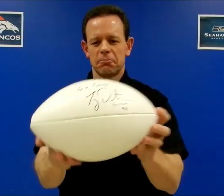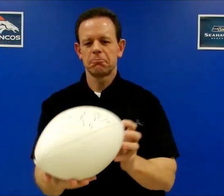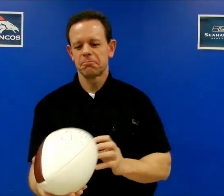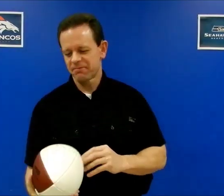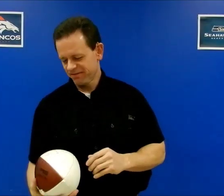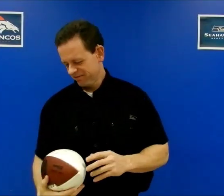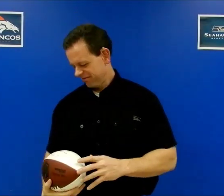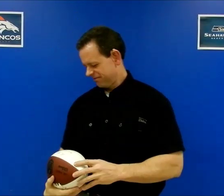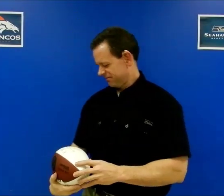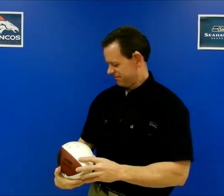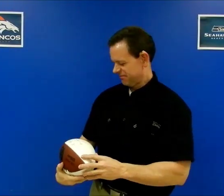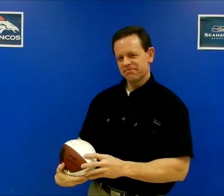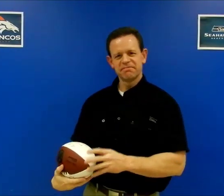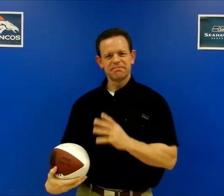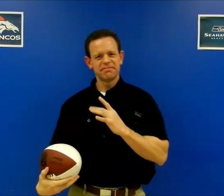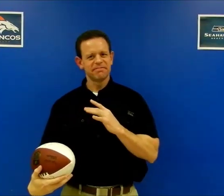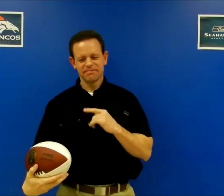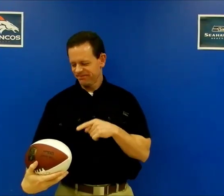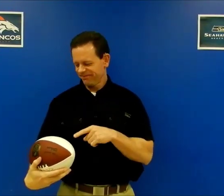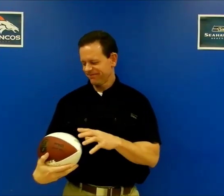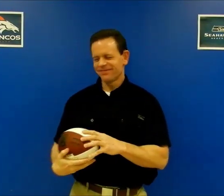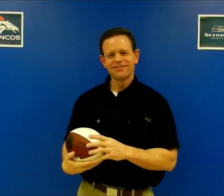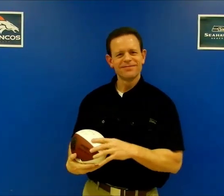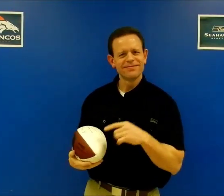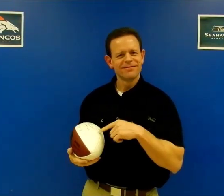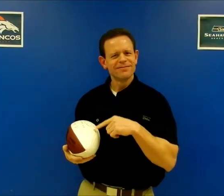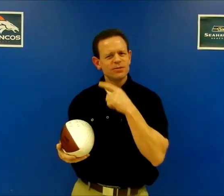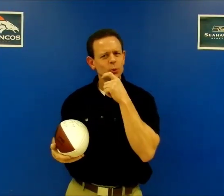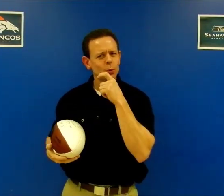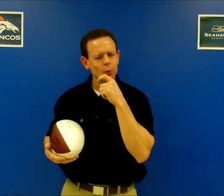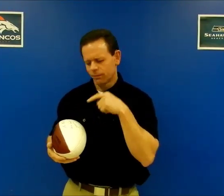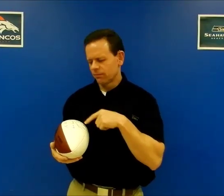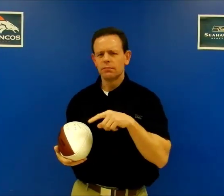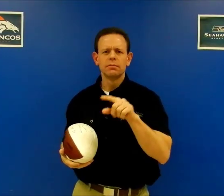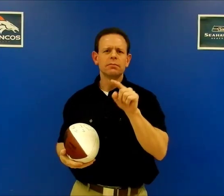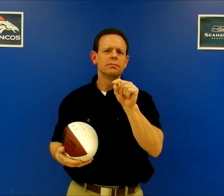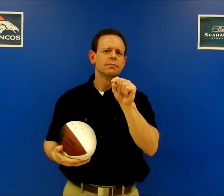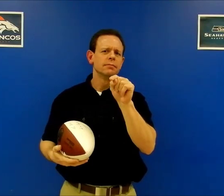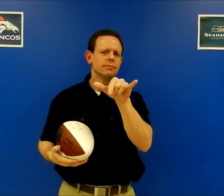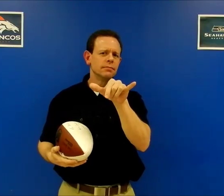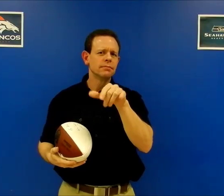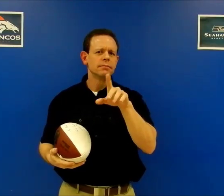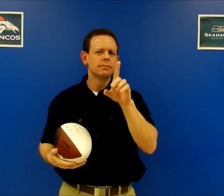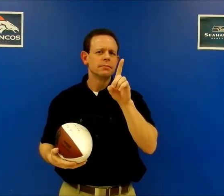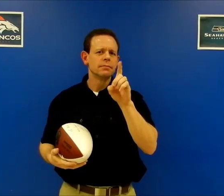and then you'll see signs, classifiers and concepts used as Rob tells you about the game between